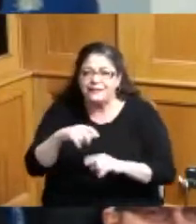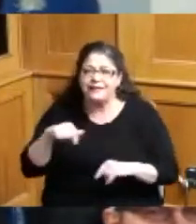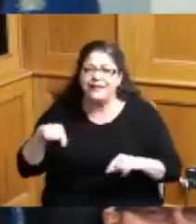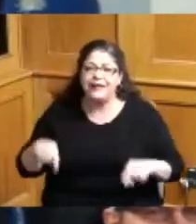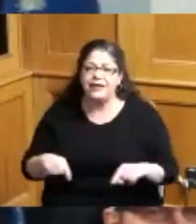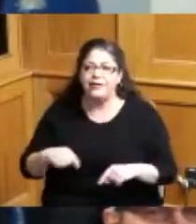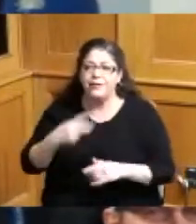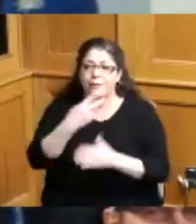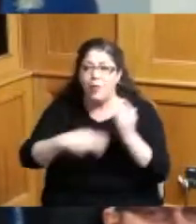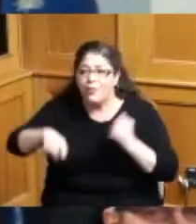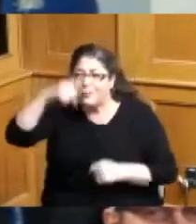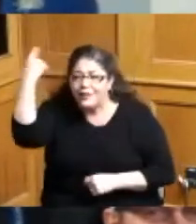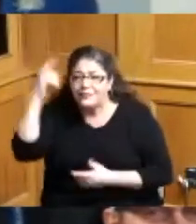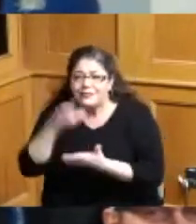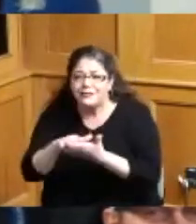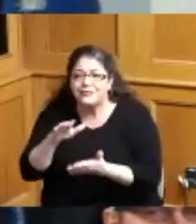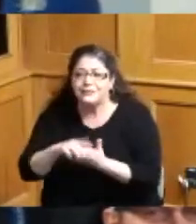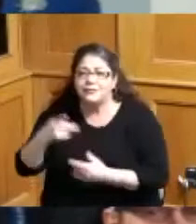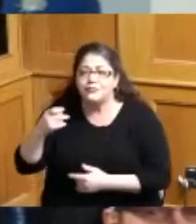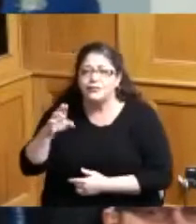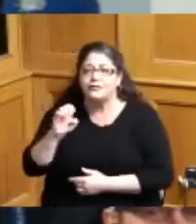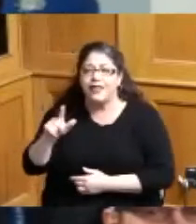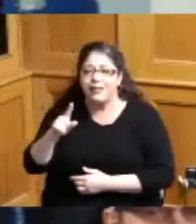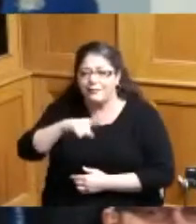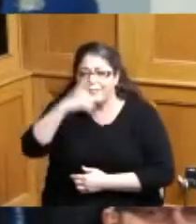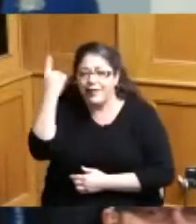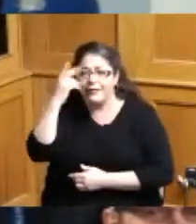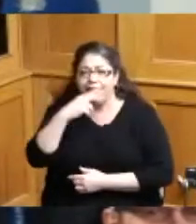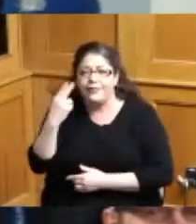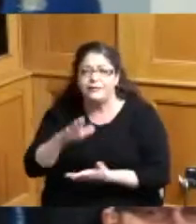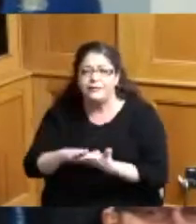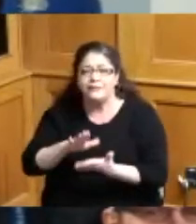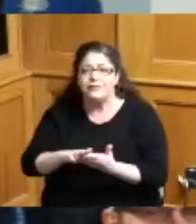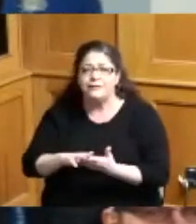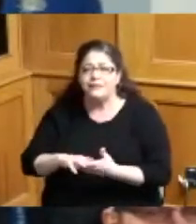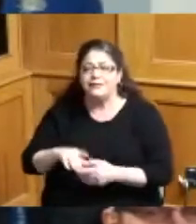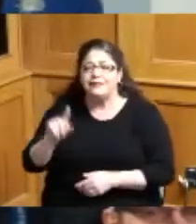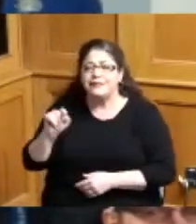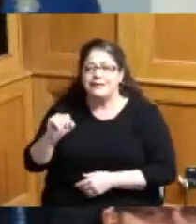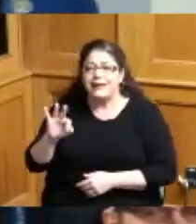black schools Purcell's a black catholic school and we know Taft is a black school and I'm I'm